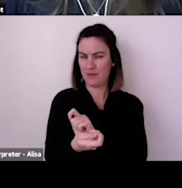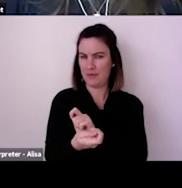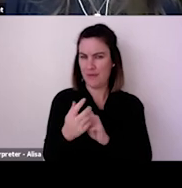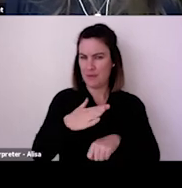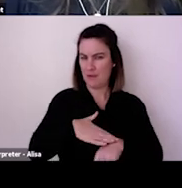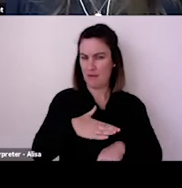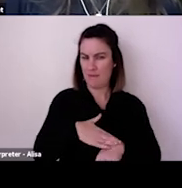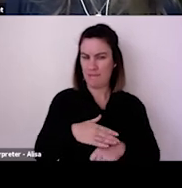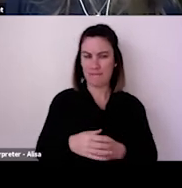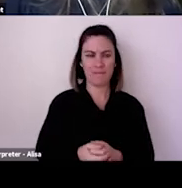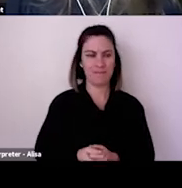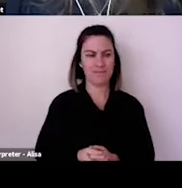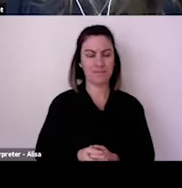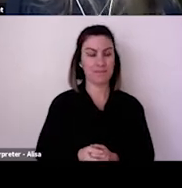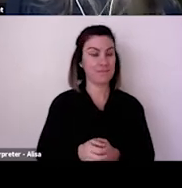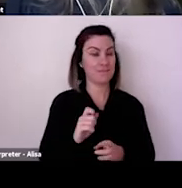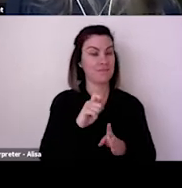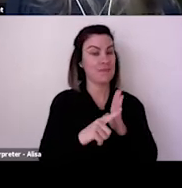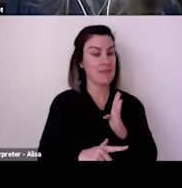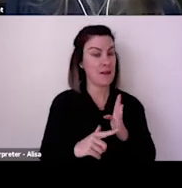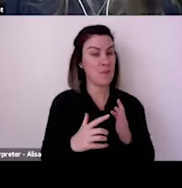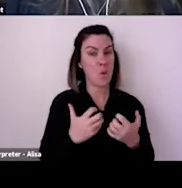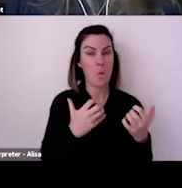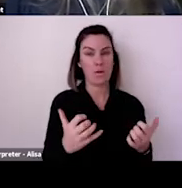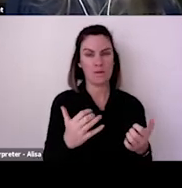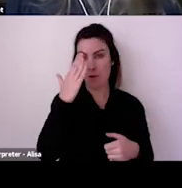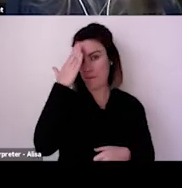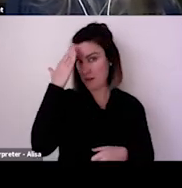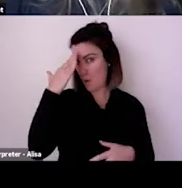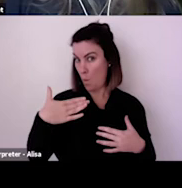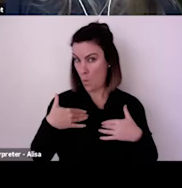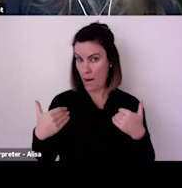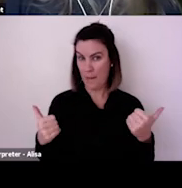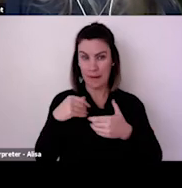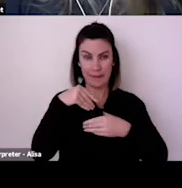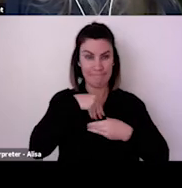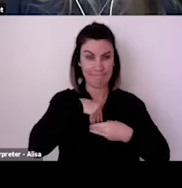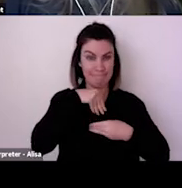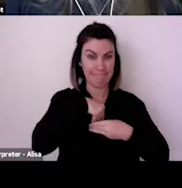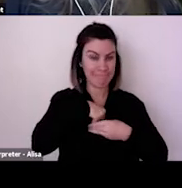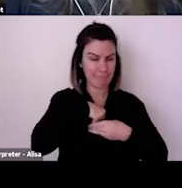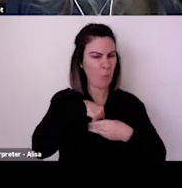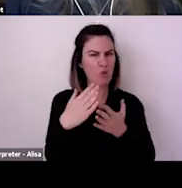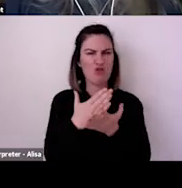When staff move on and when the world moves on, we need to be prepared for major catastrophes